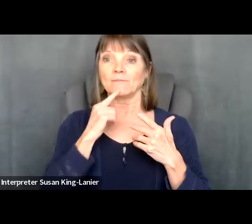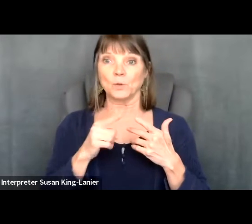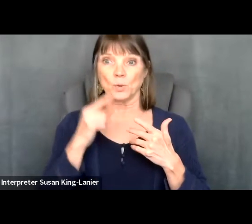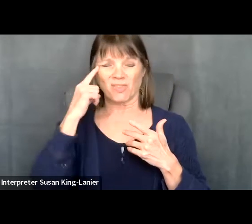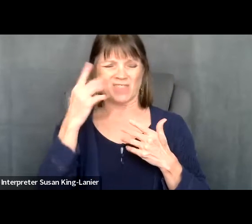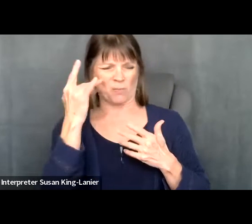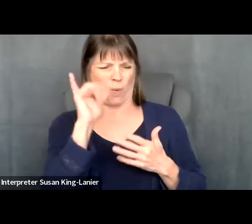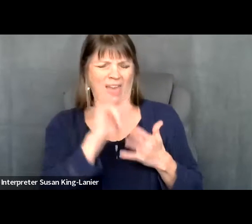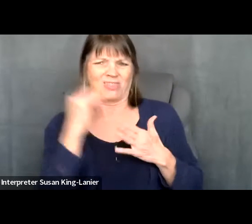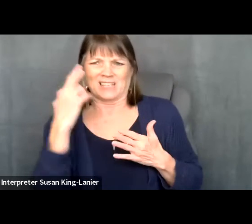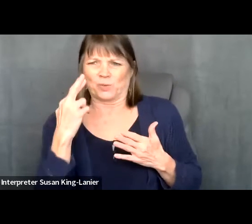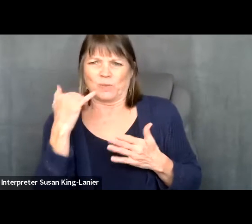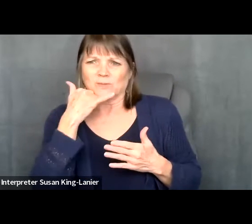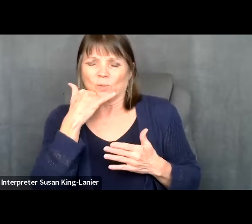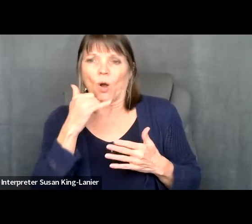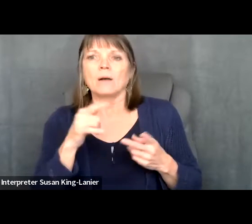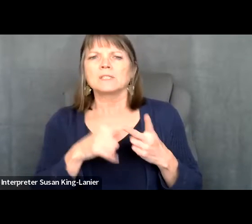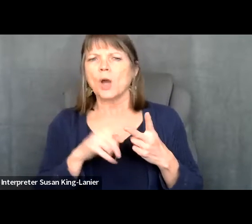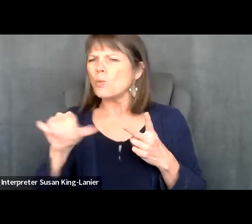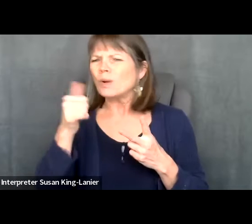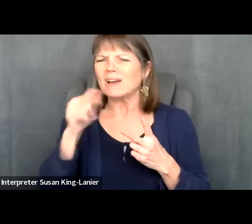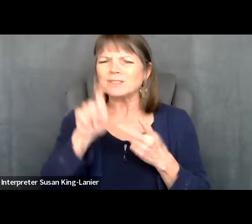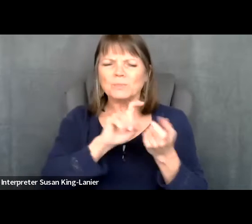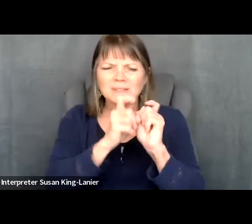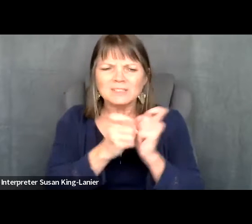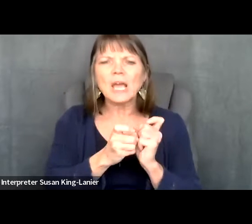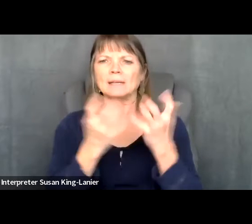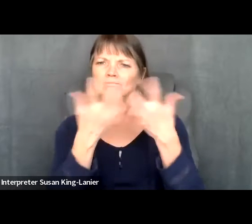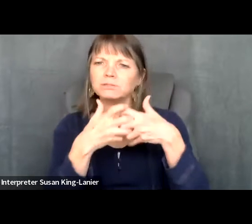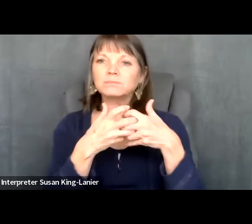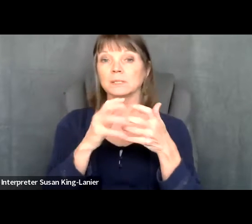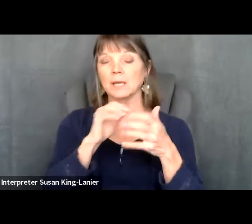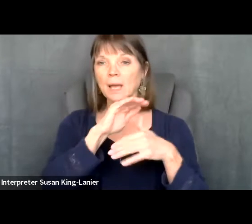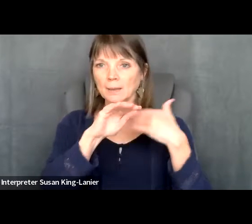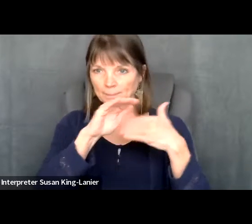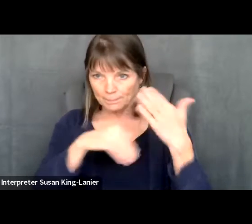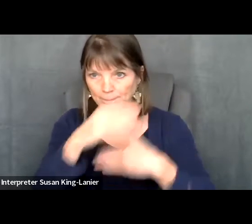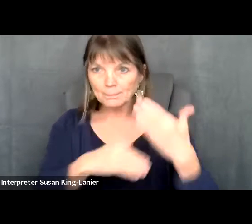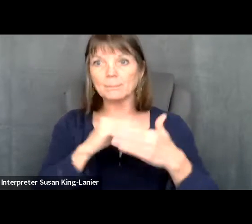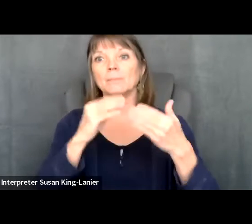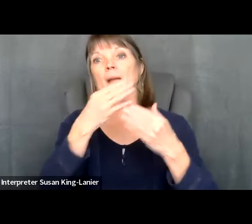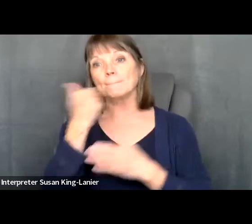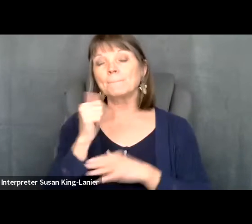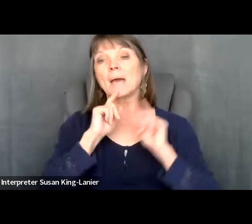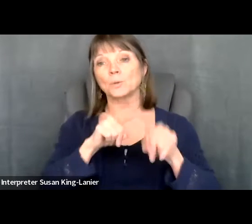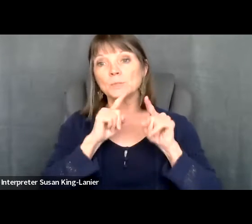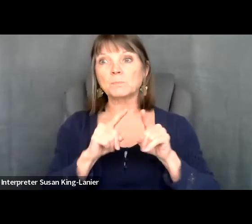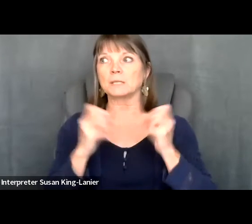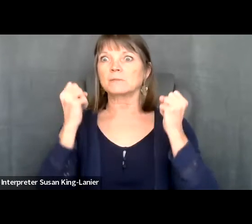Kelly Crosbie: what else do we need to develop? And how else do we need to change our system, to be responsive to the just growing number of people that are calling ninety, eight